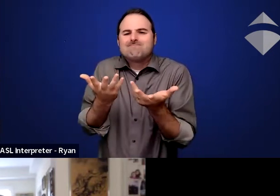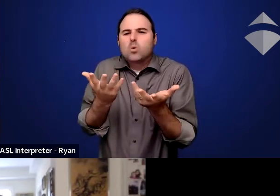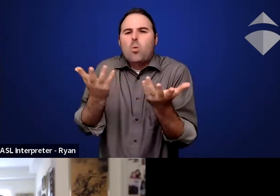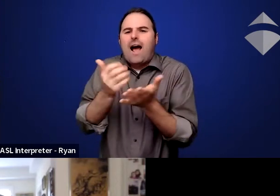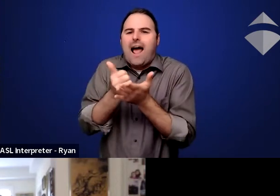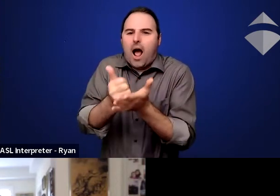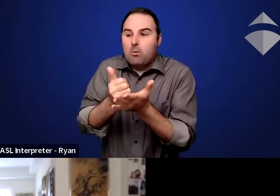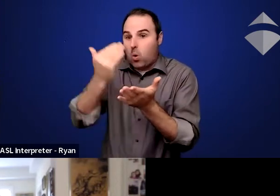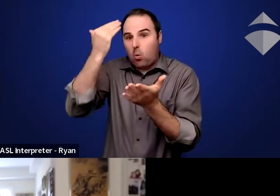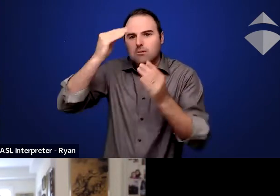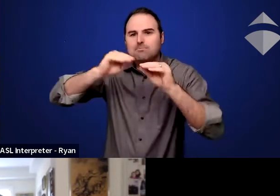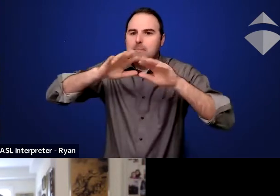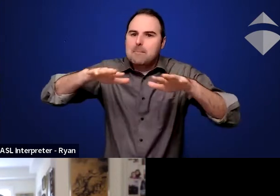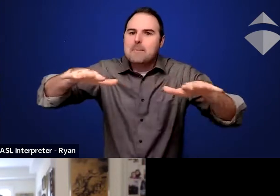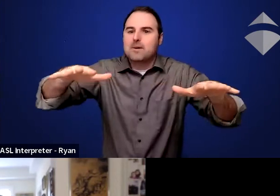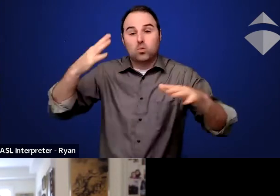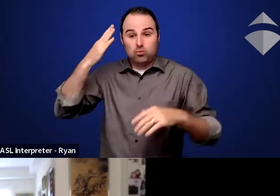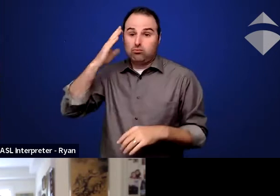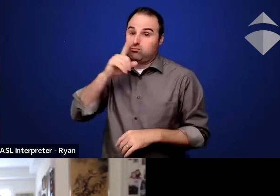we know them under the Americans with Disabilities Act.